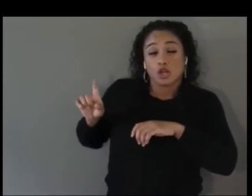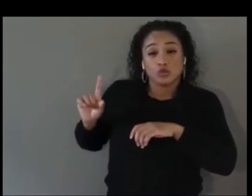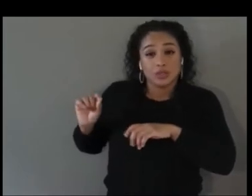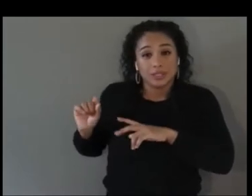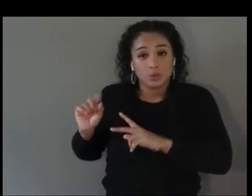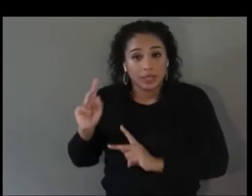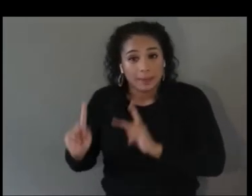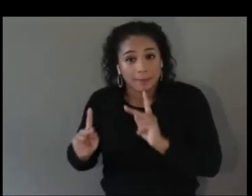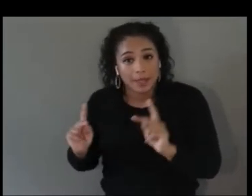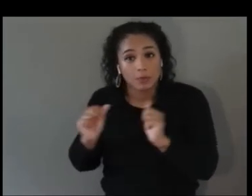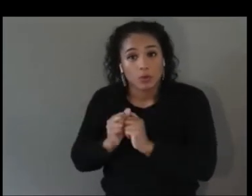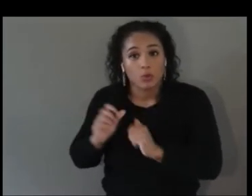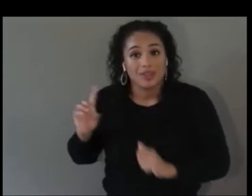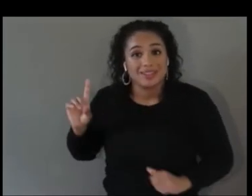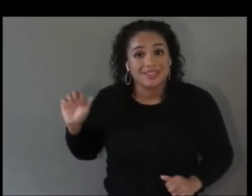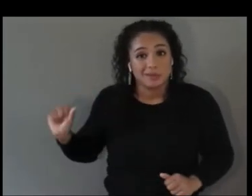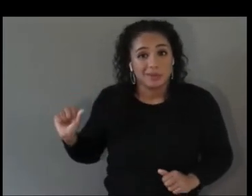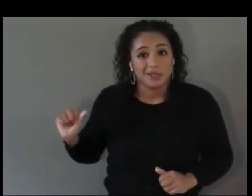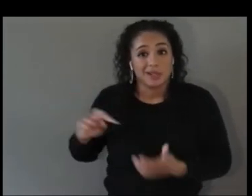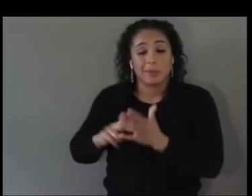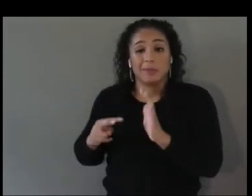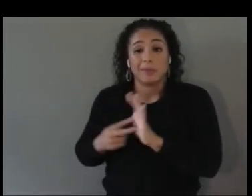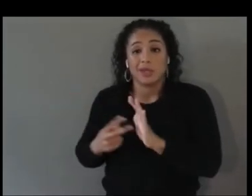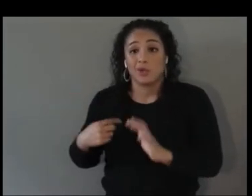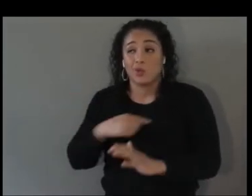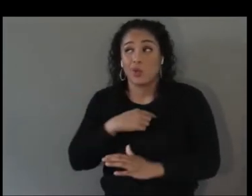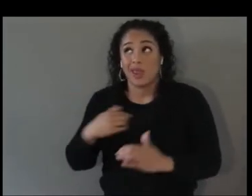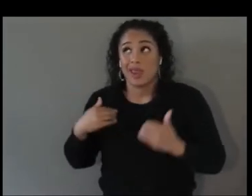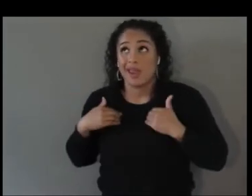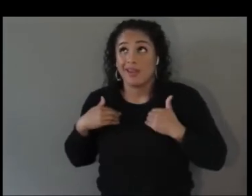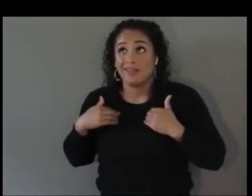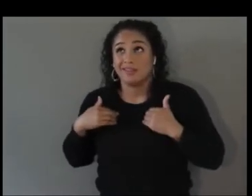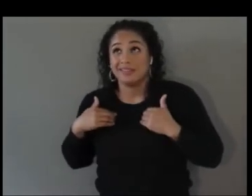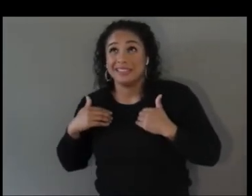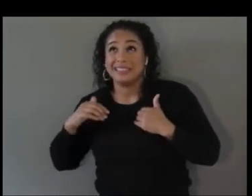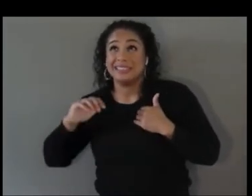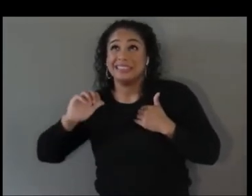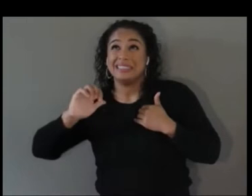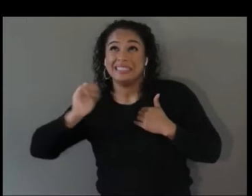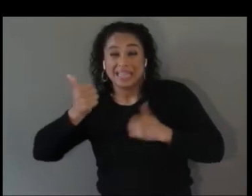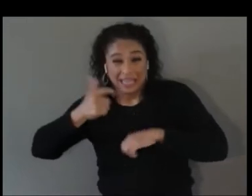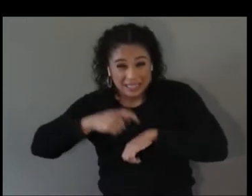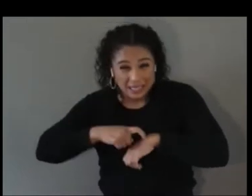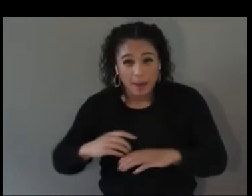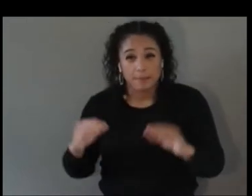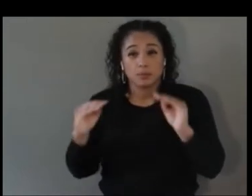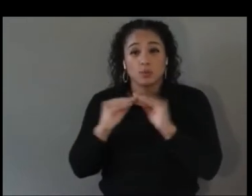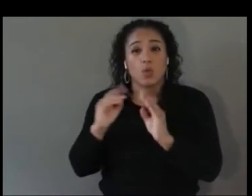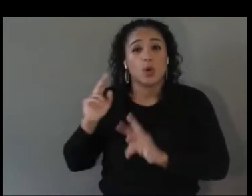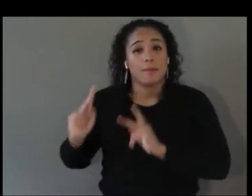We have almost 10x more people in the community that we're working with than we have staff in the